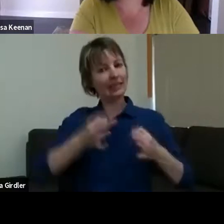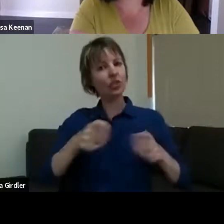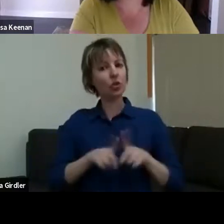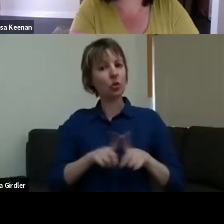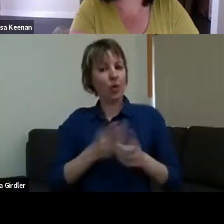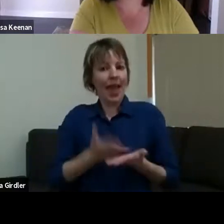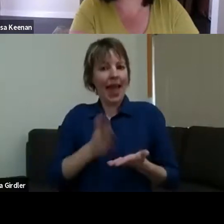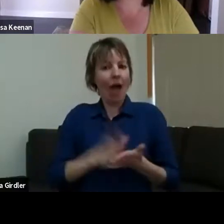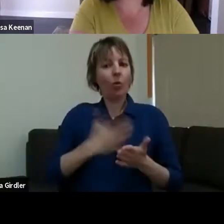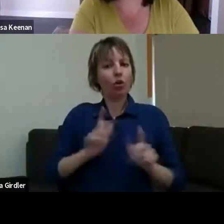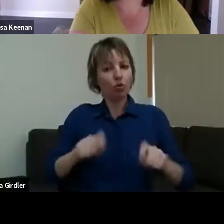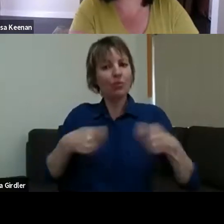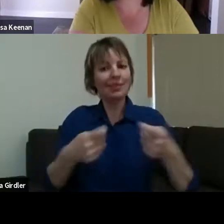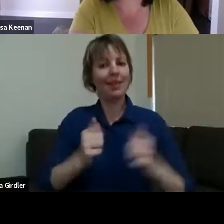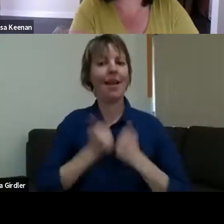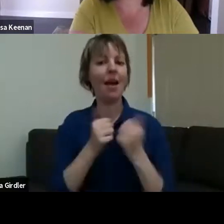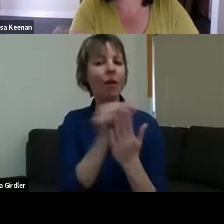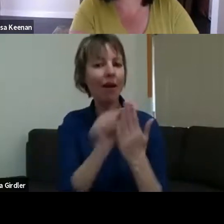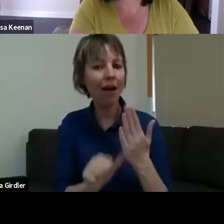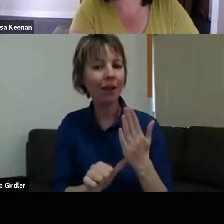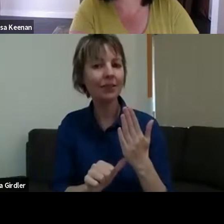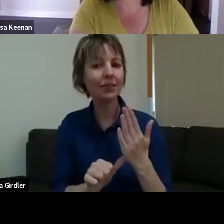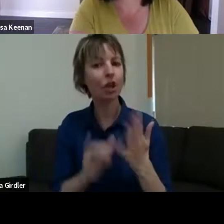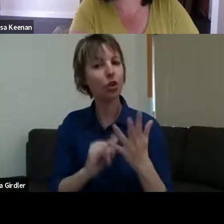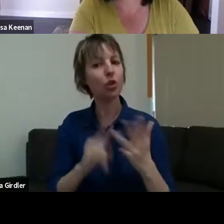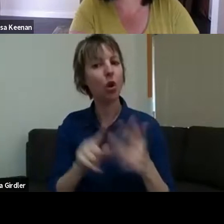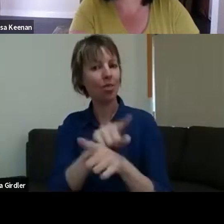presentable and palatable that an audience could engage with. >>